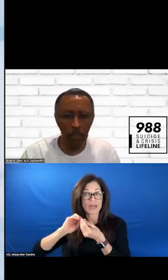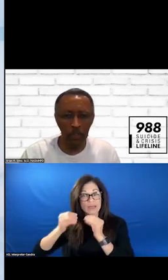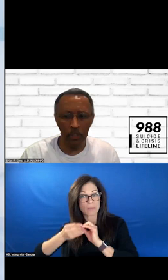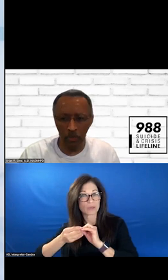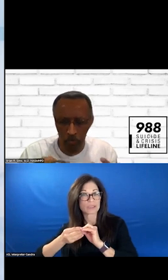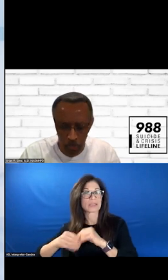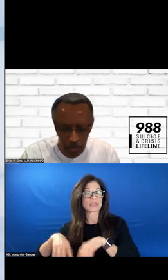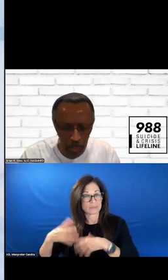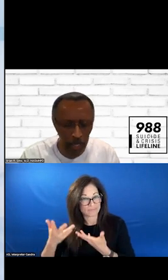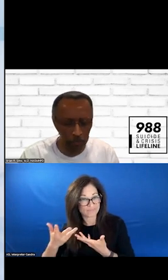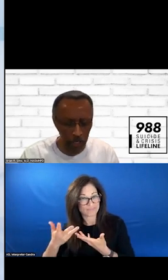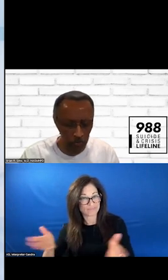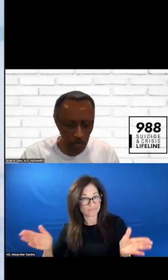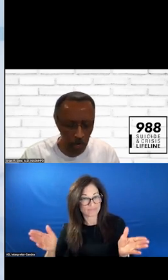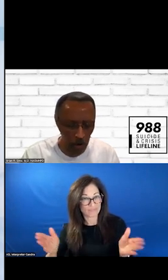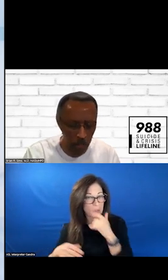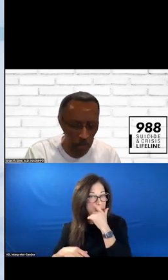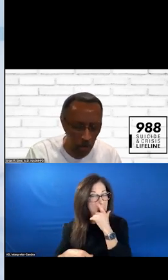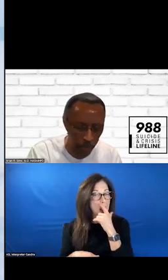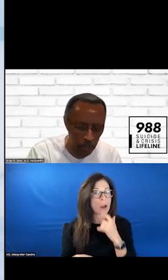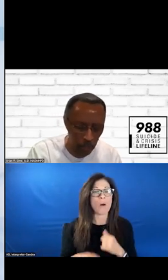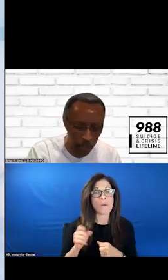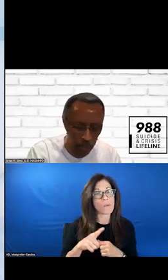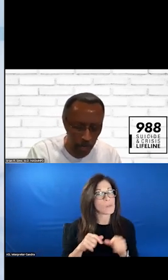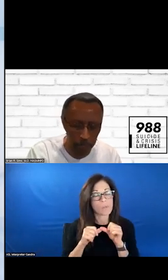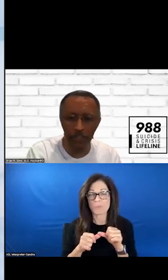SO KEEP THAT PIECE ONGOING. NEXT SLIDE, PLEASE.